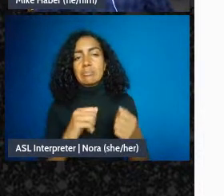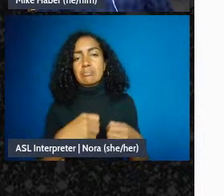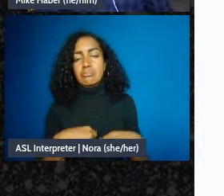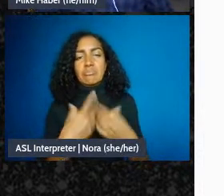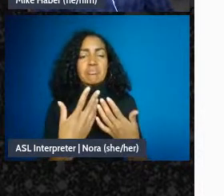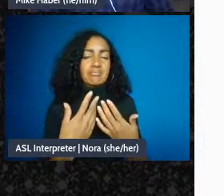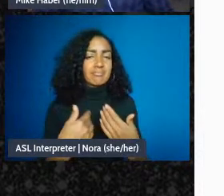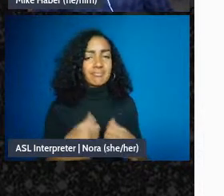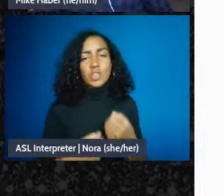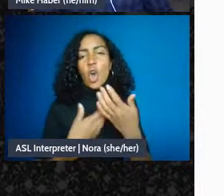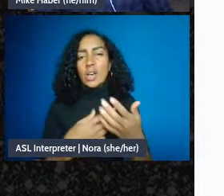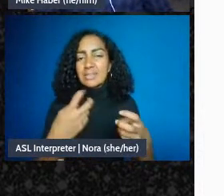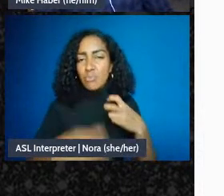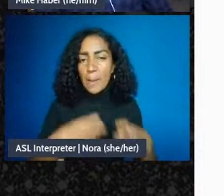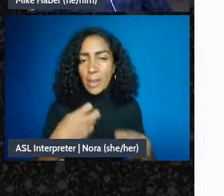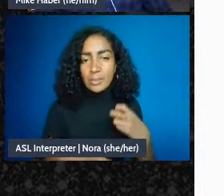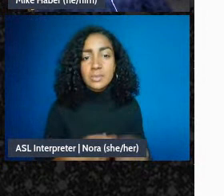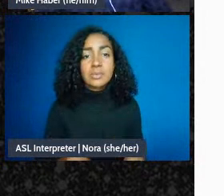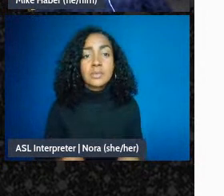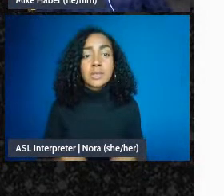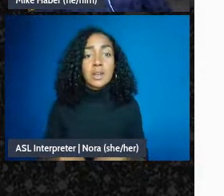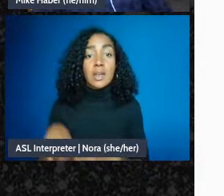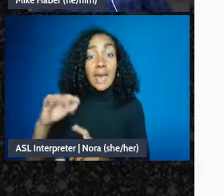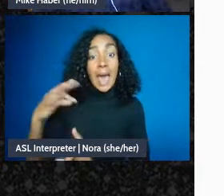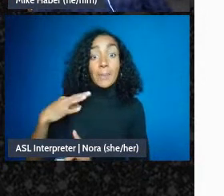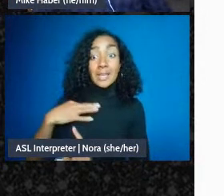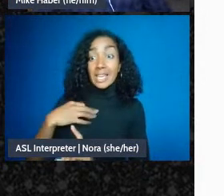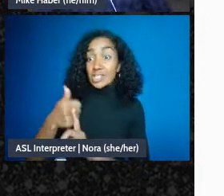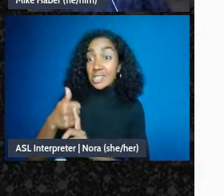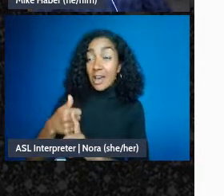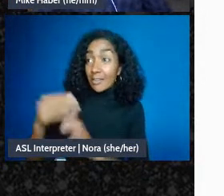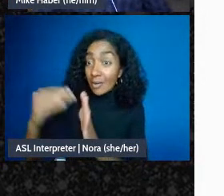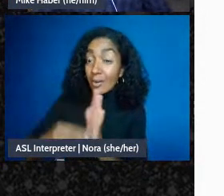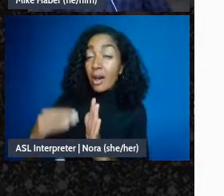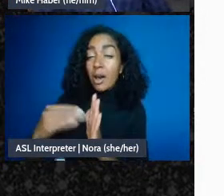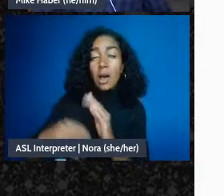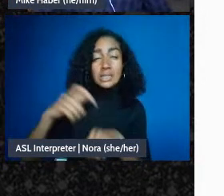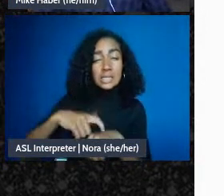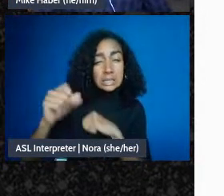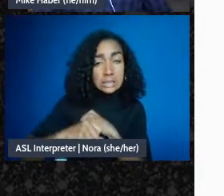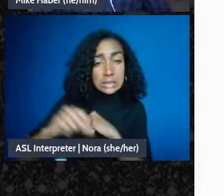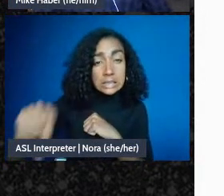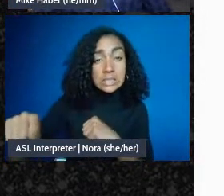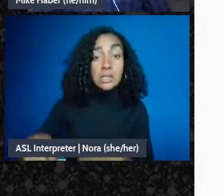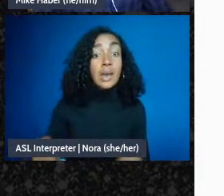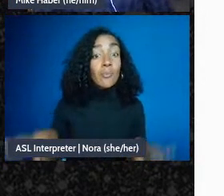you have to share information with the IRS in a public document, again the IRS is not allowed to,